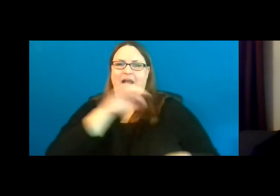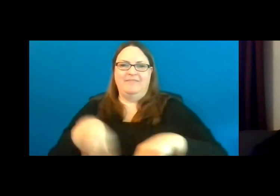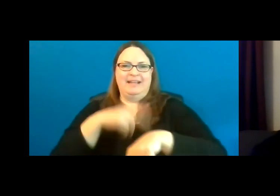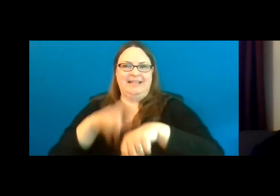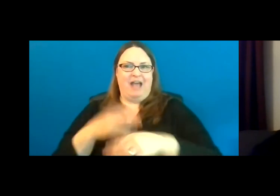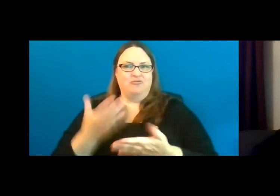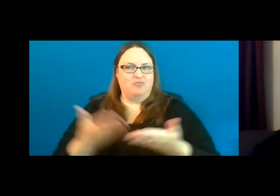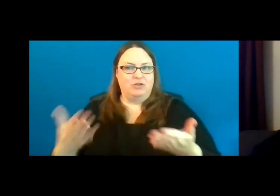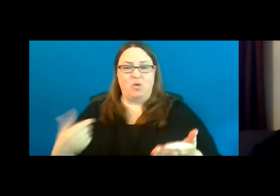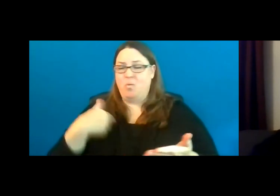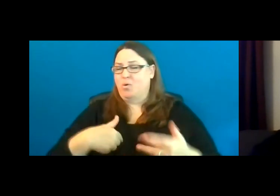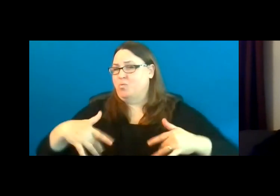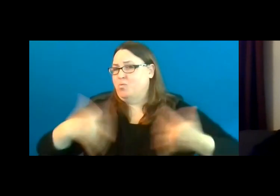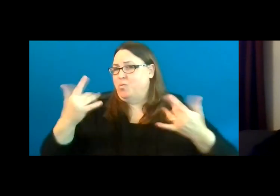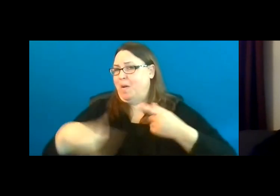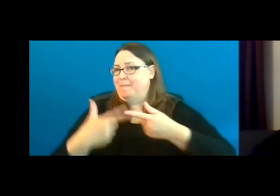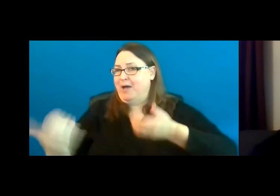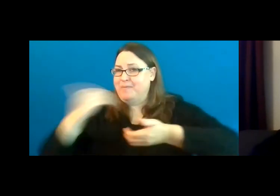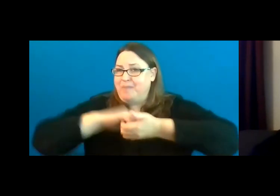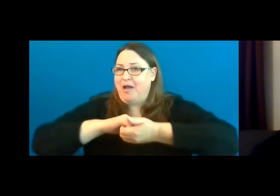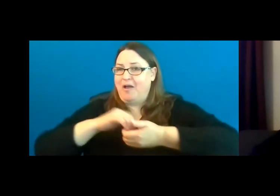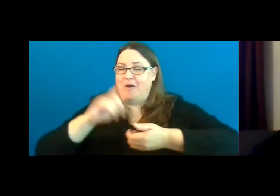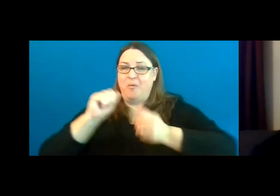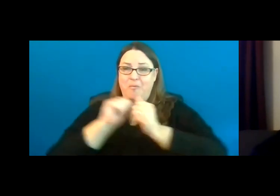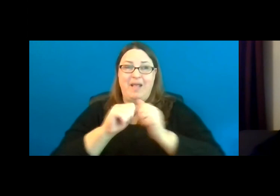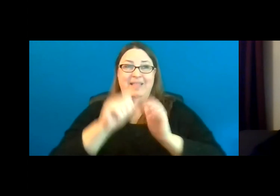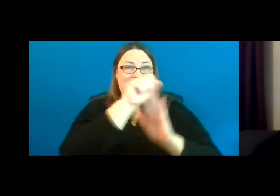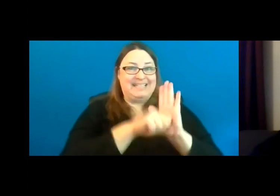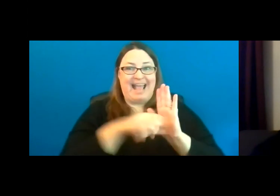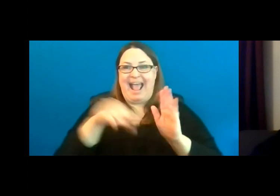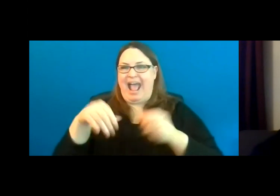We are excited about the partnerships at the state and local level that make these grant projects happen.